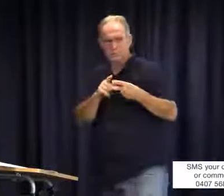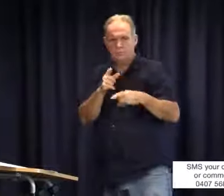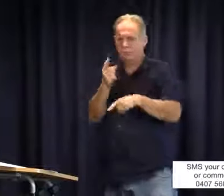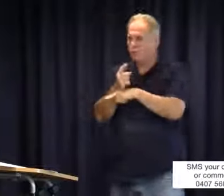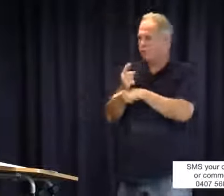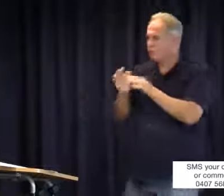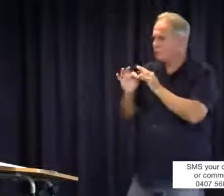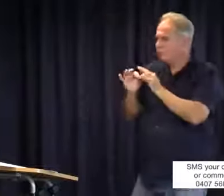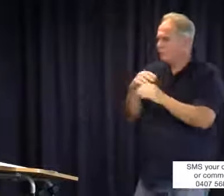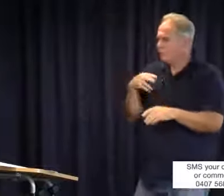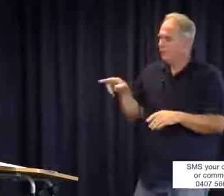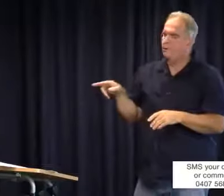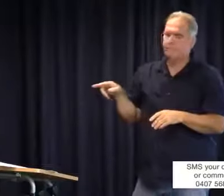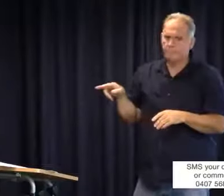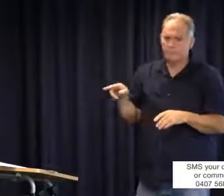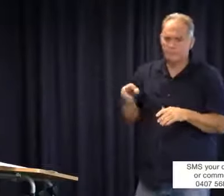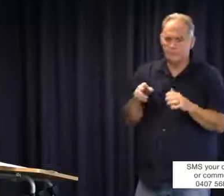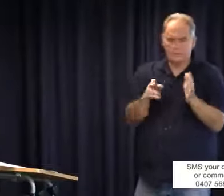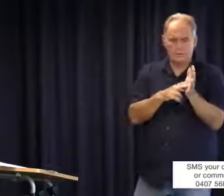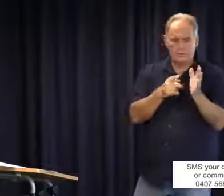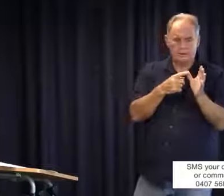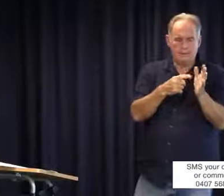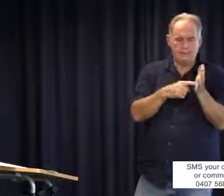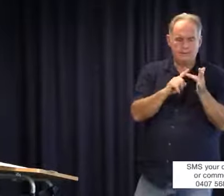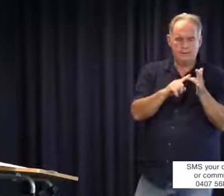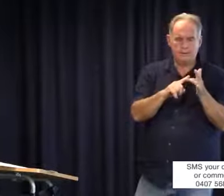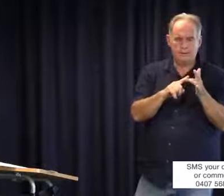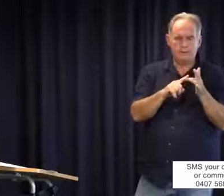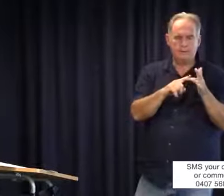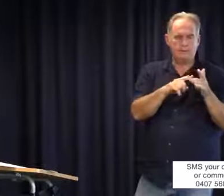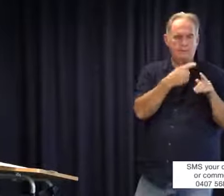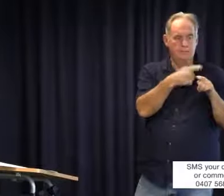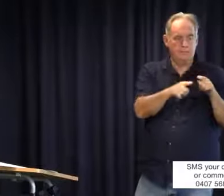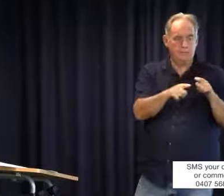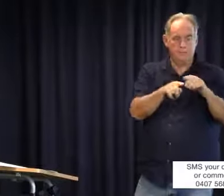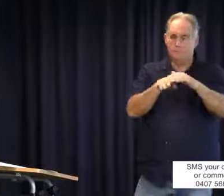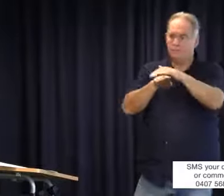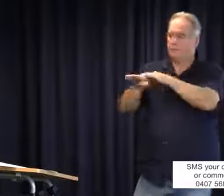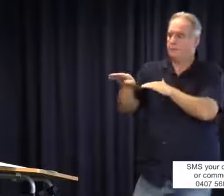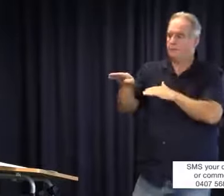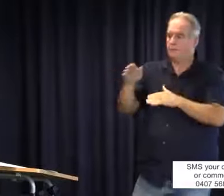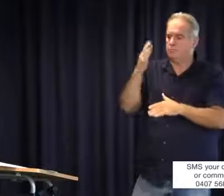Just a couple of points in relation to the interpreting issue, particularly around NAATI